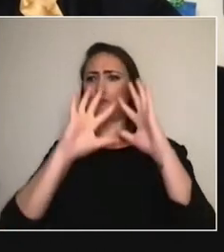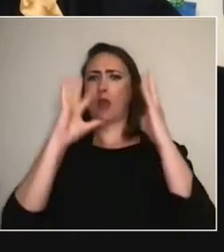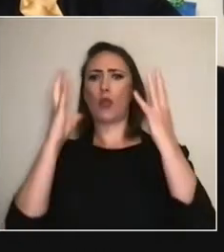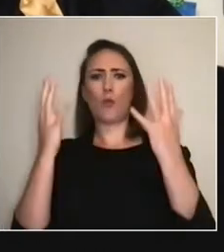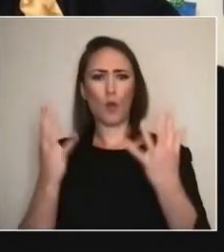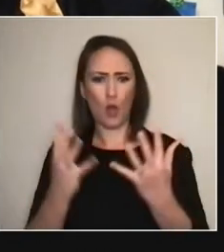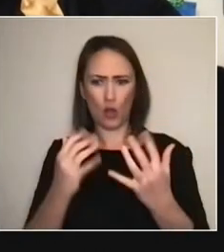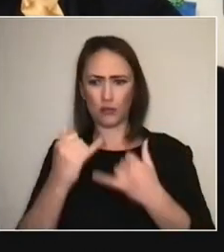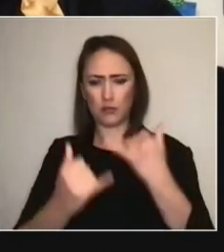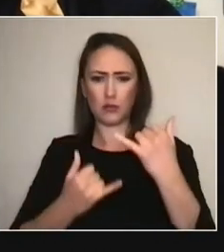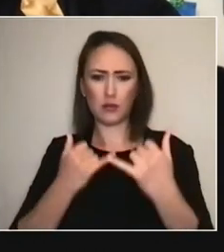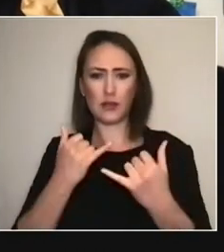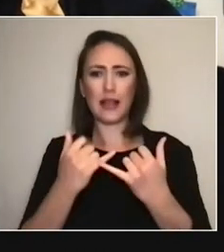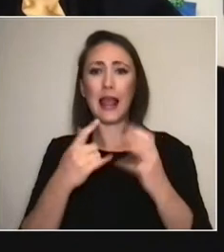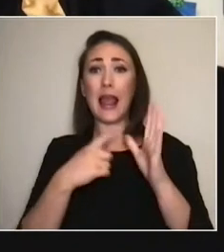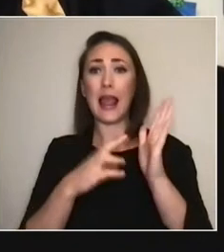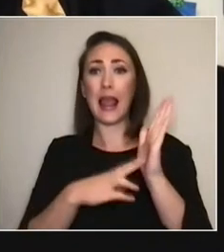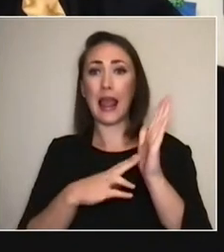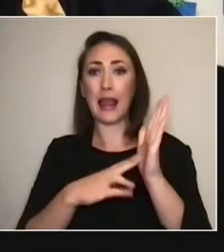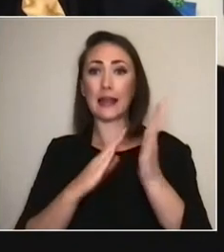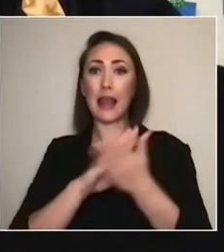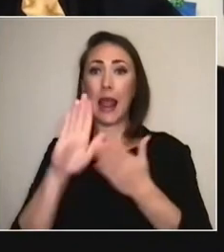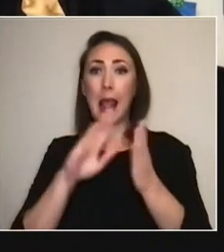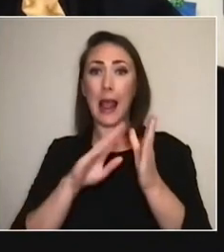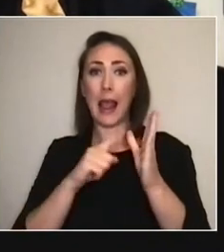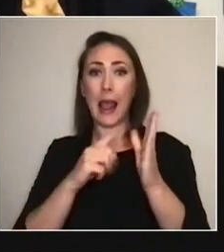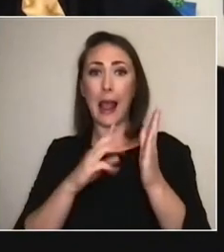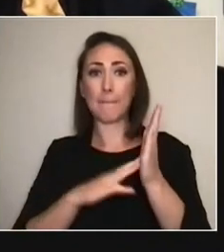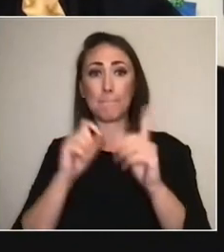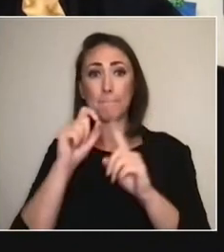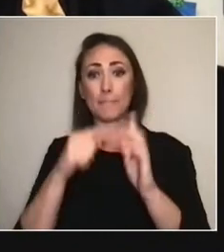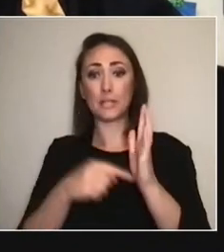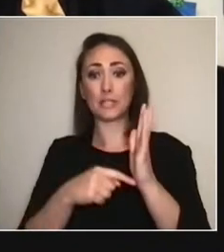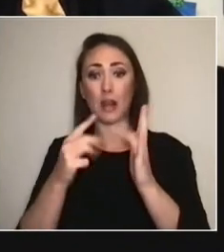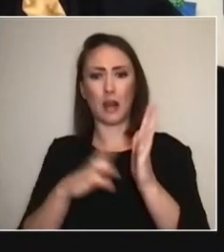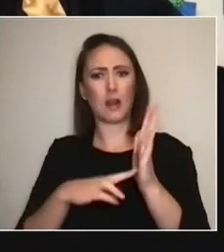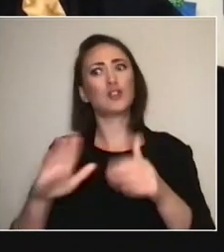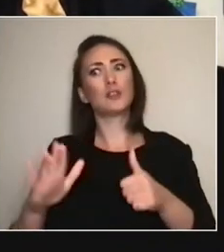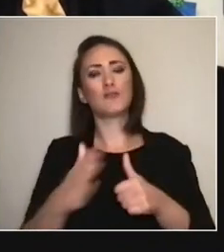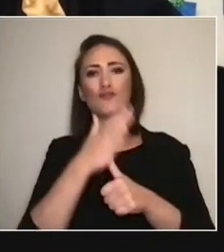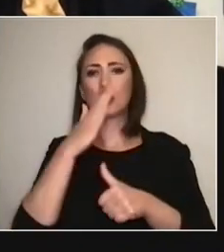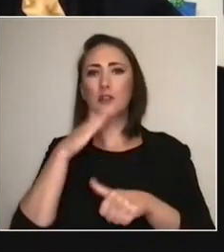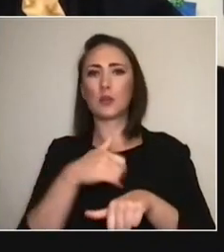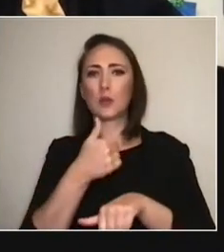who's also one of the original makers of this kind of work. Ant has made lots of works where, you know,